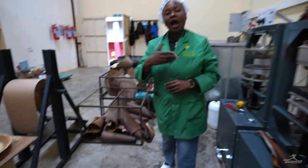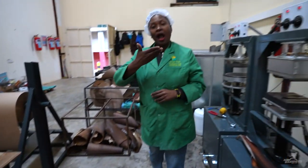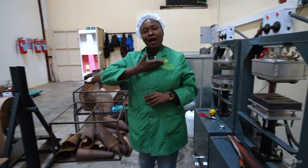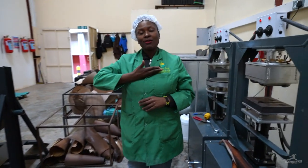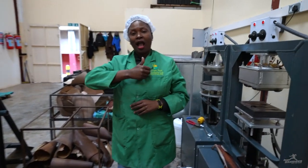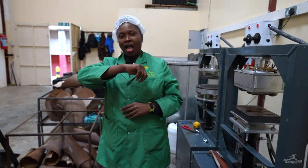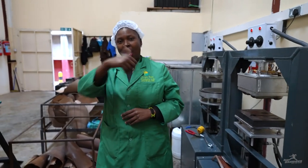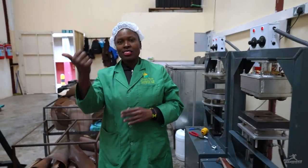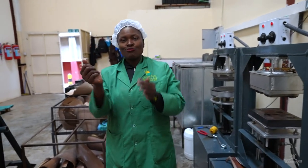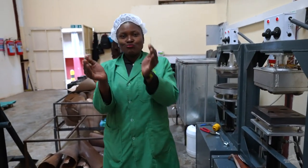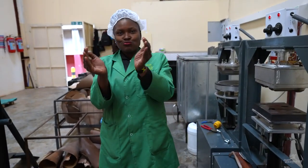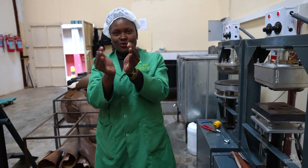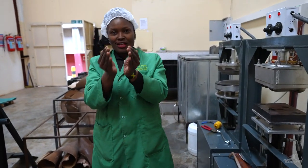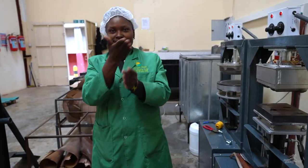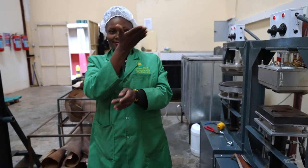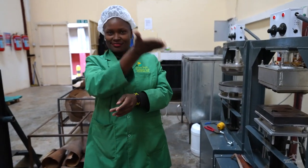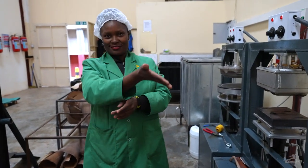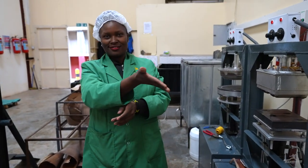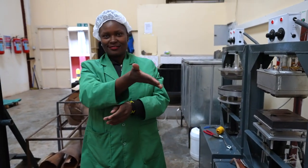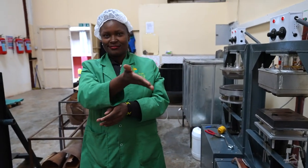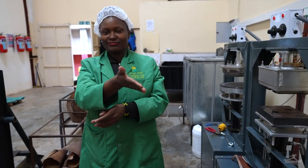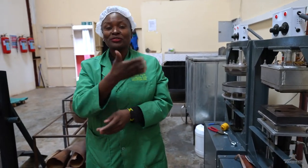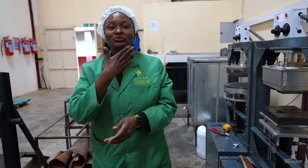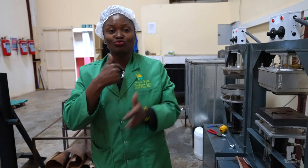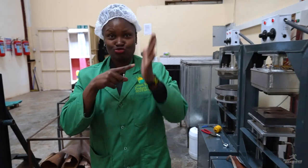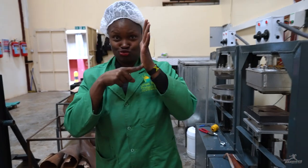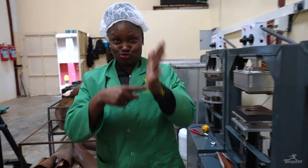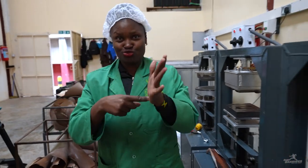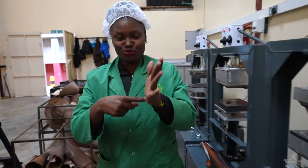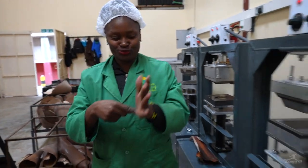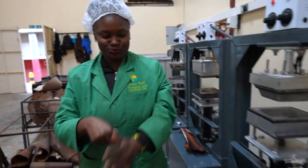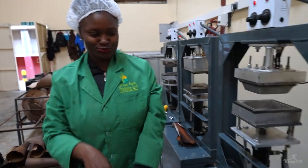We also have a machine that makes a small bowl. I’ll show you.